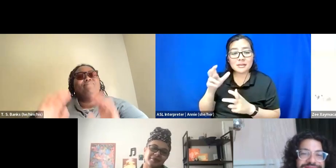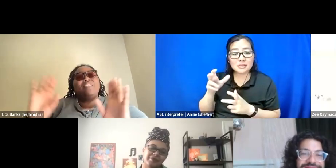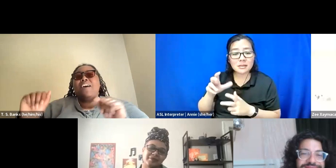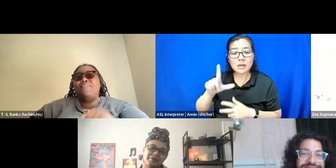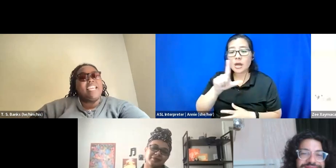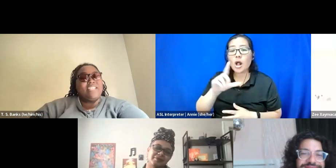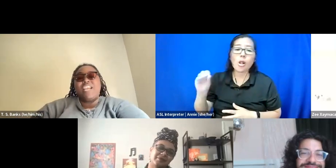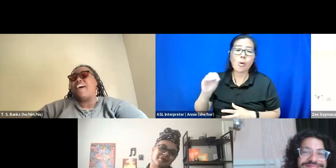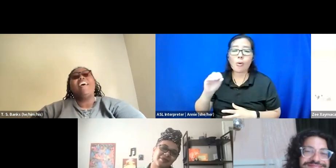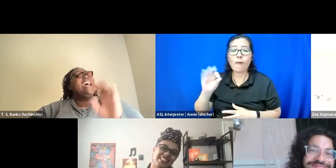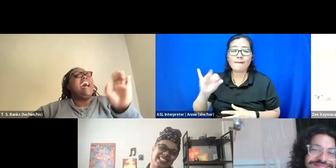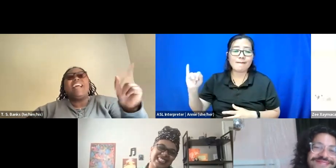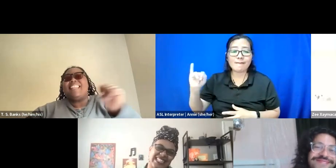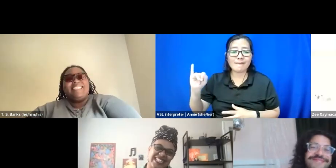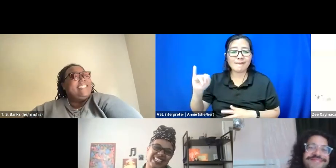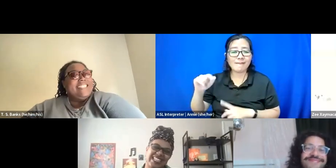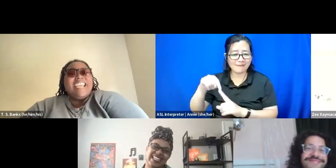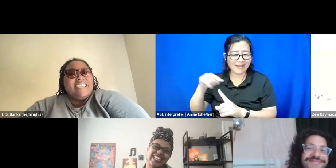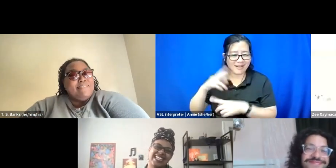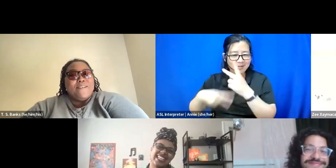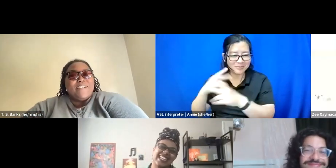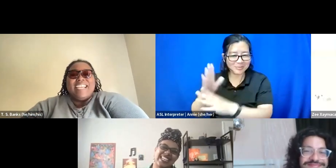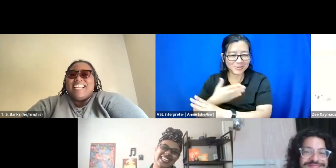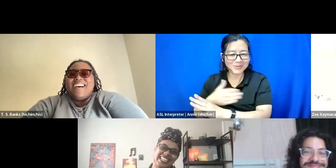Lofi, how do you say it, yeah. I like to -- that get me going.